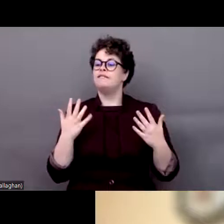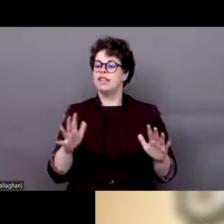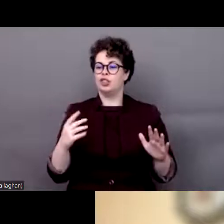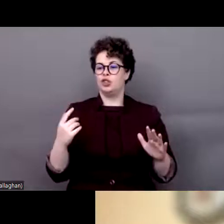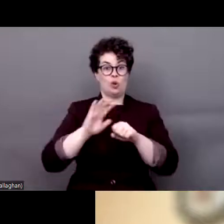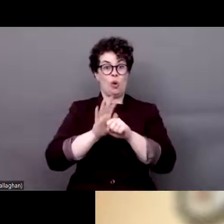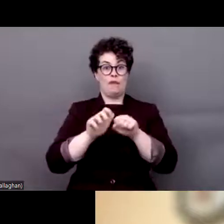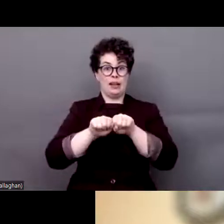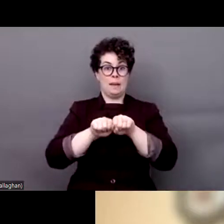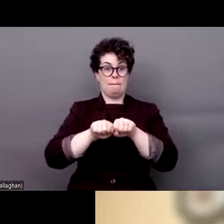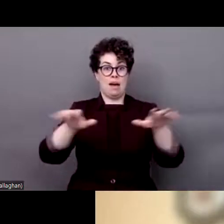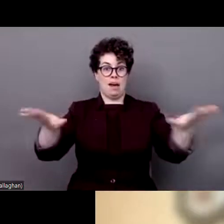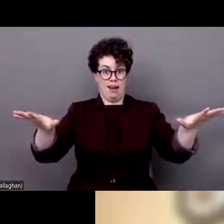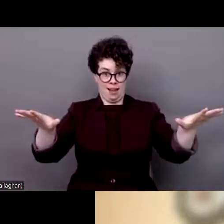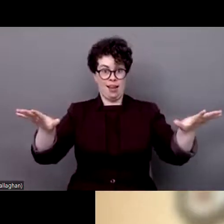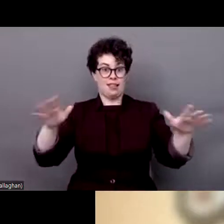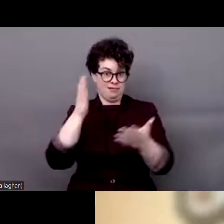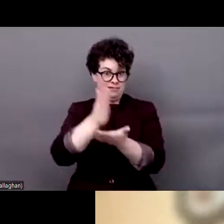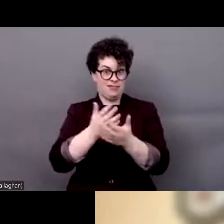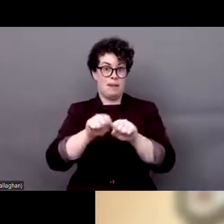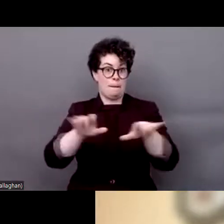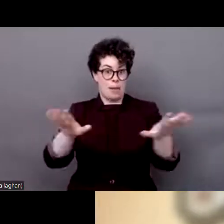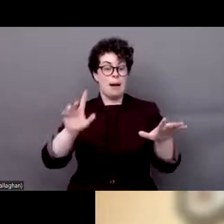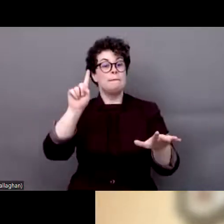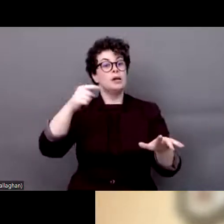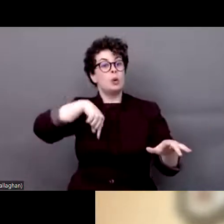an episode where we were already advancing on the debate